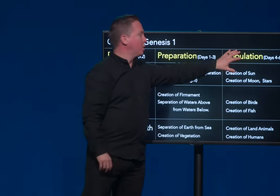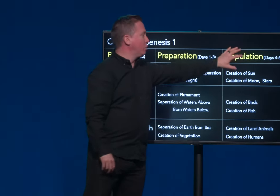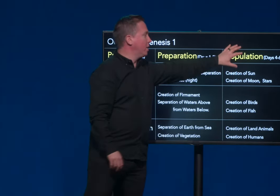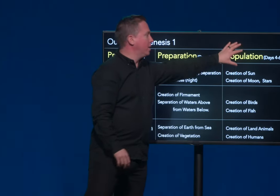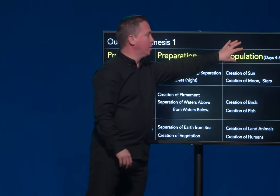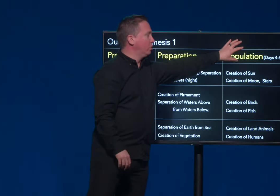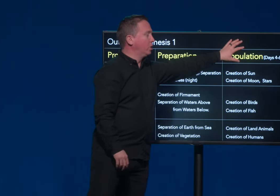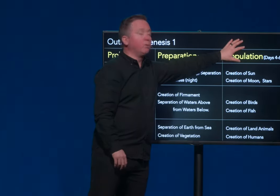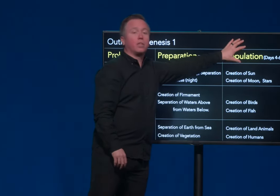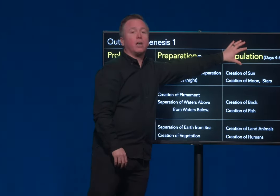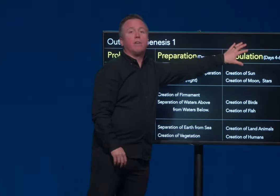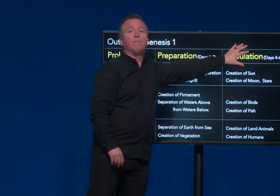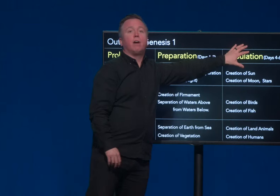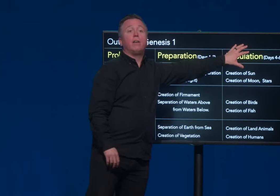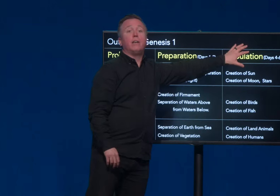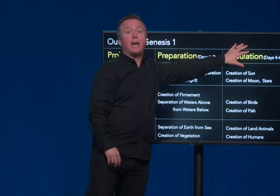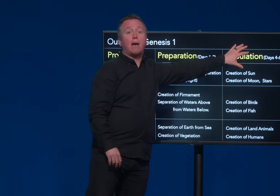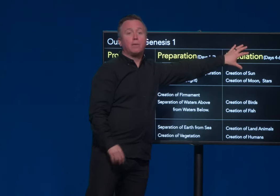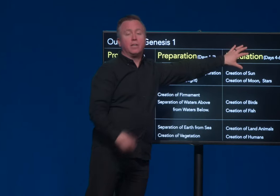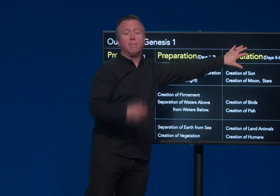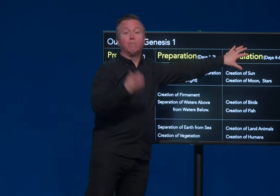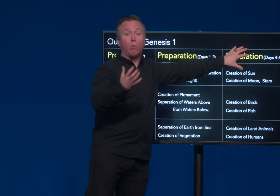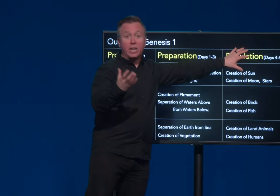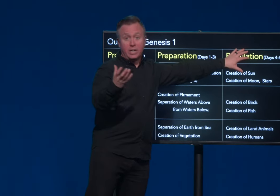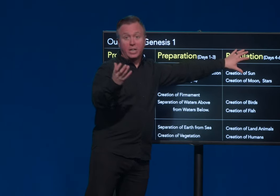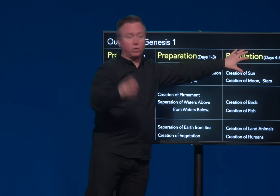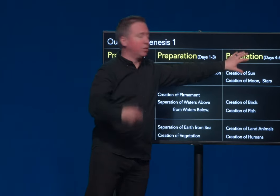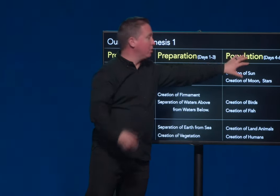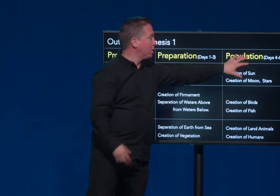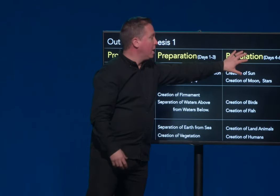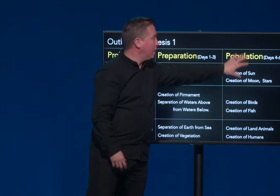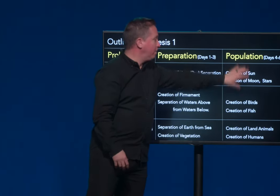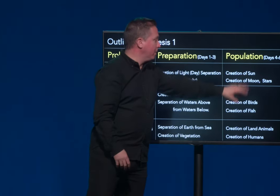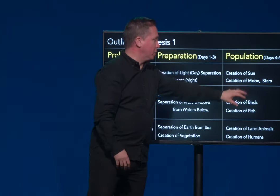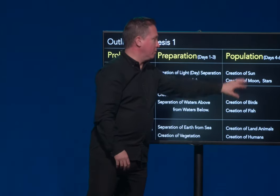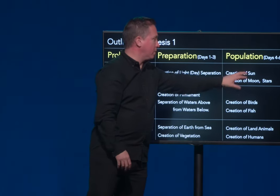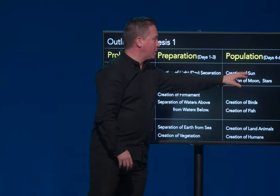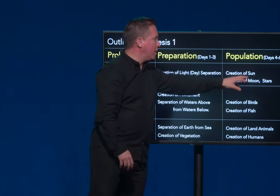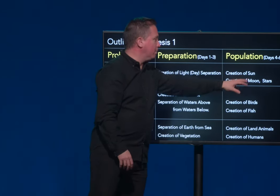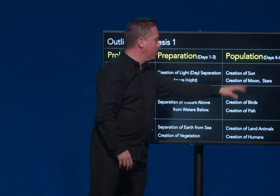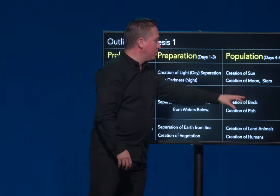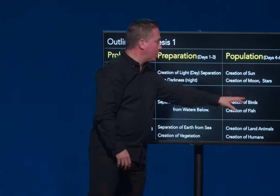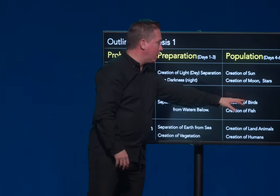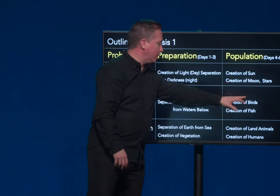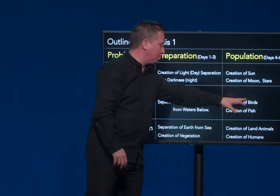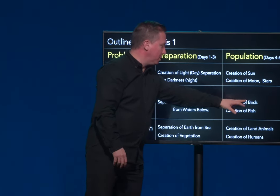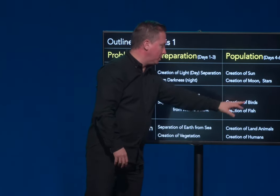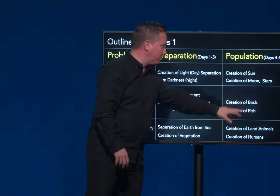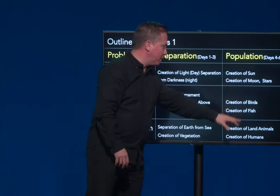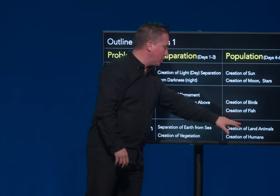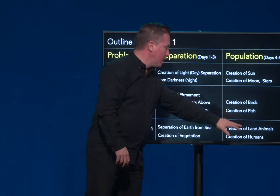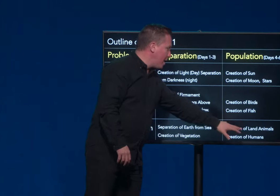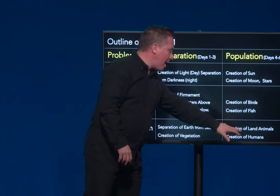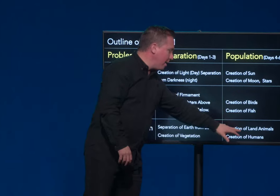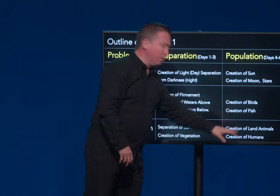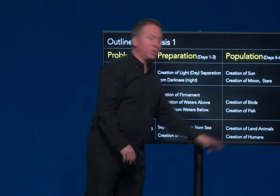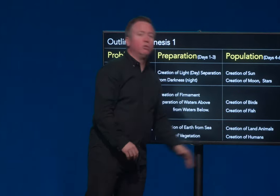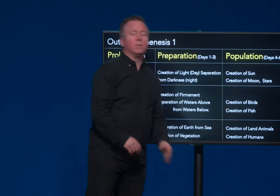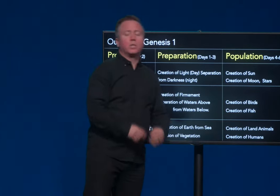And so then to deal with the uninhabited and void nature of the earth he fills it with sun, moon, stars, birds, fish, animals, humans.